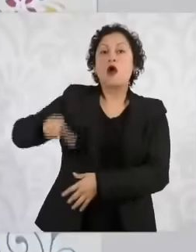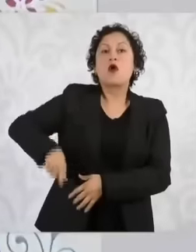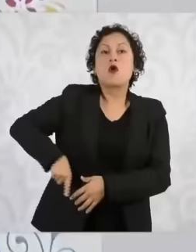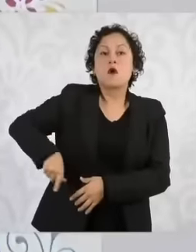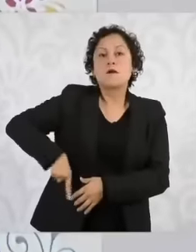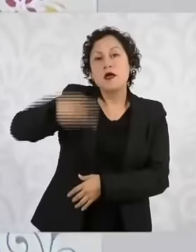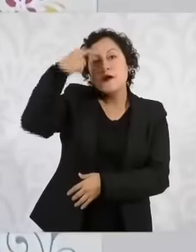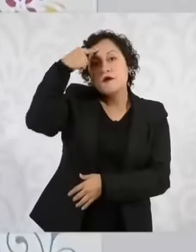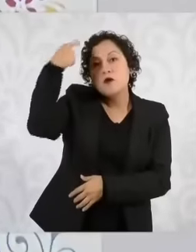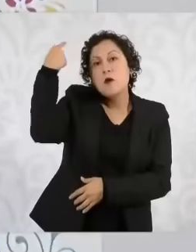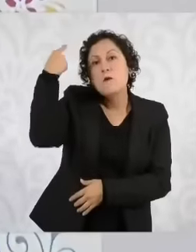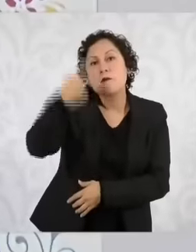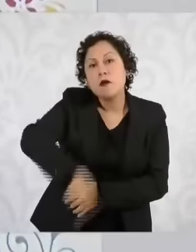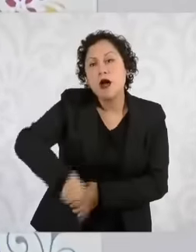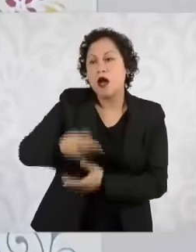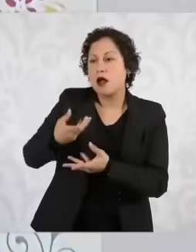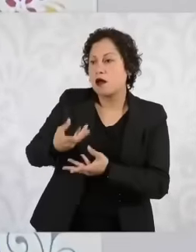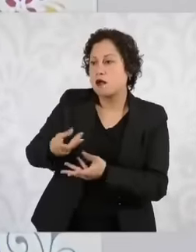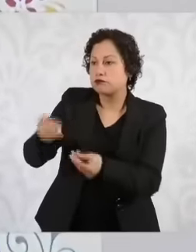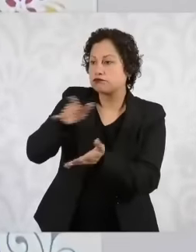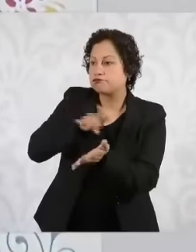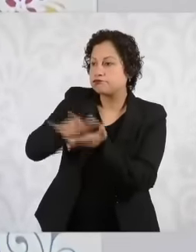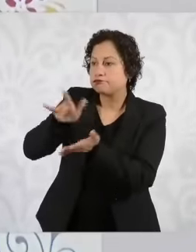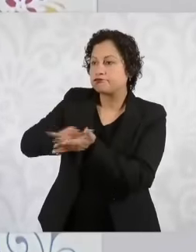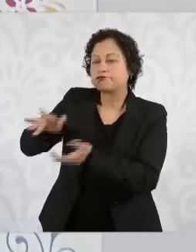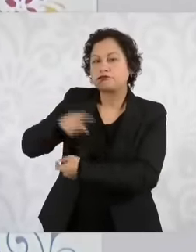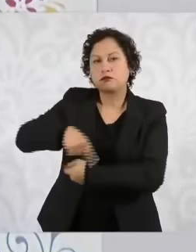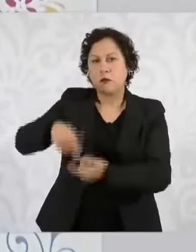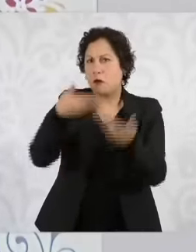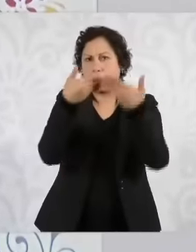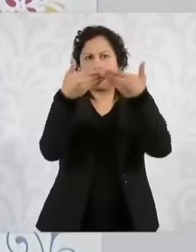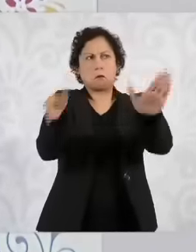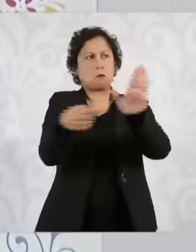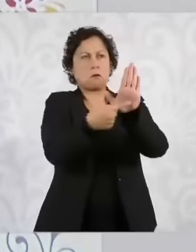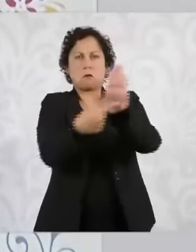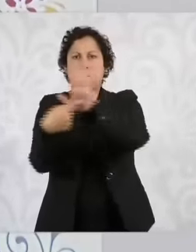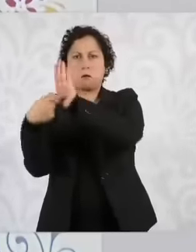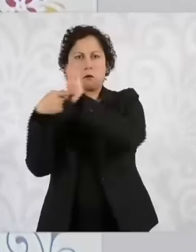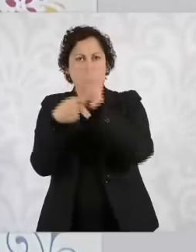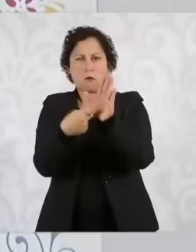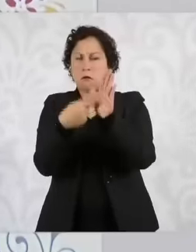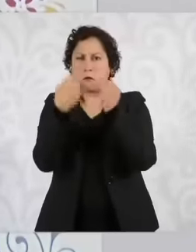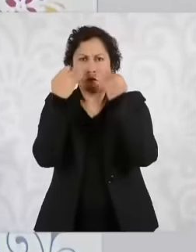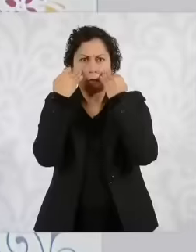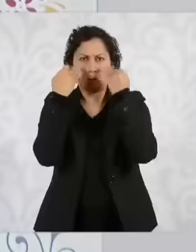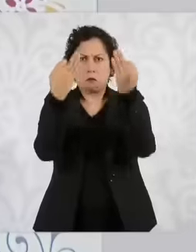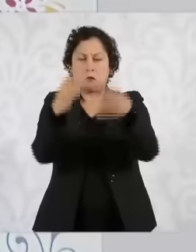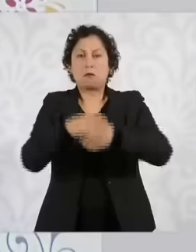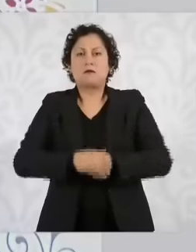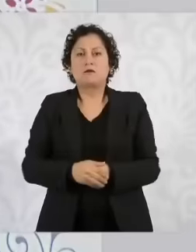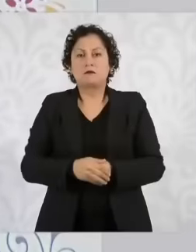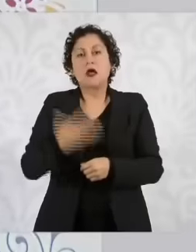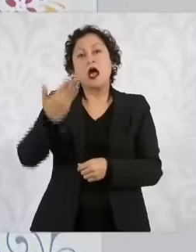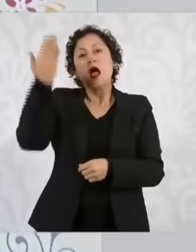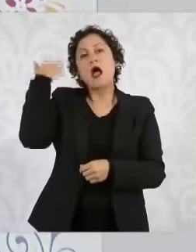very transparent way. At the time, it was requested that they be used for Acapulco.